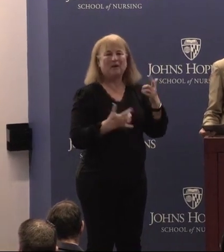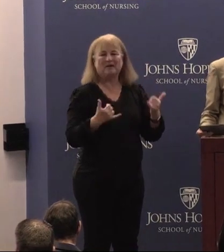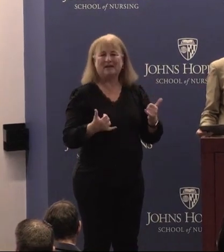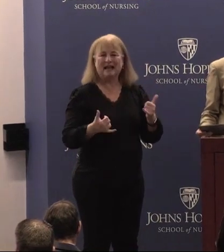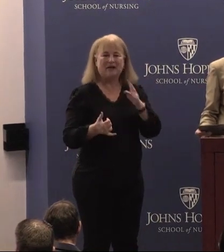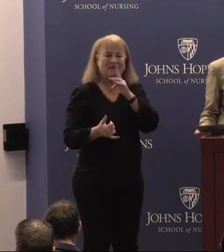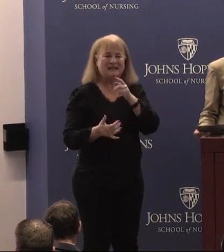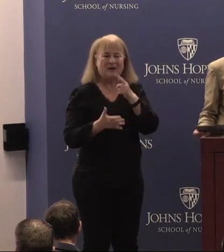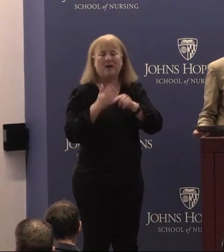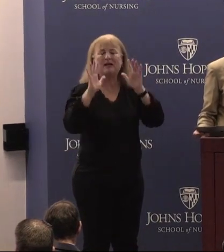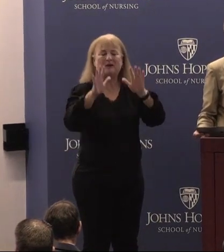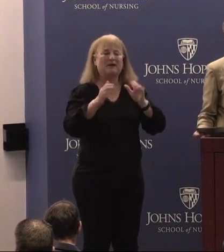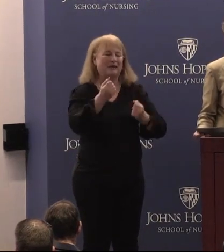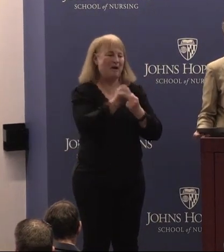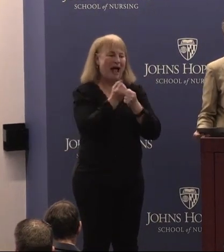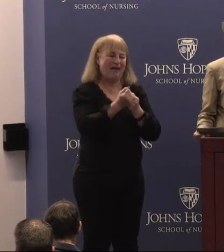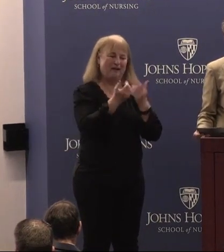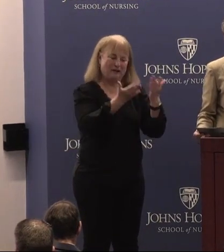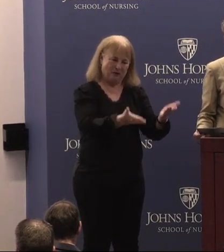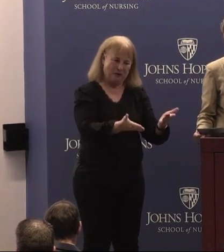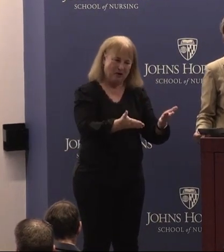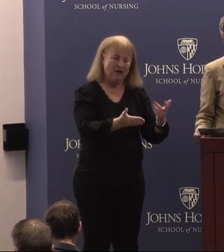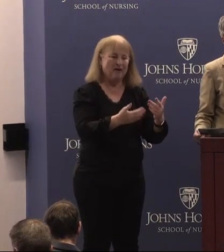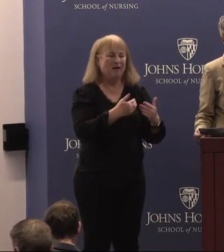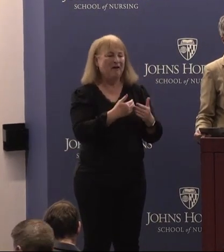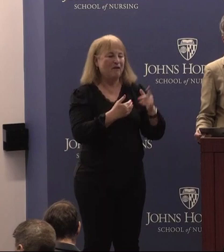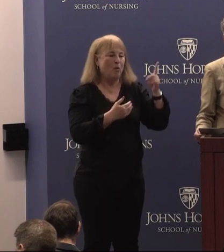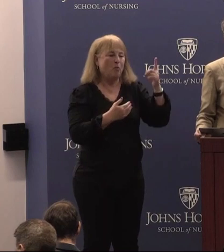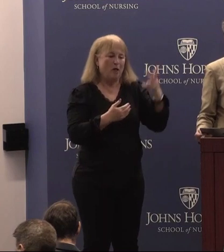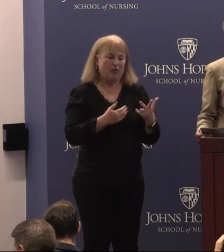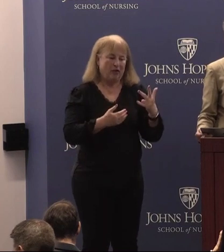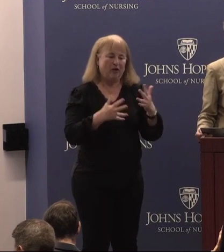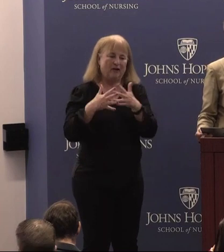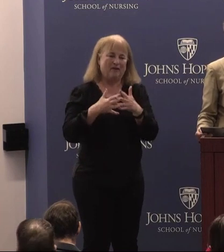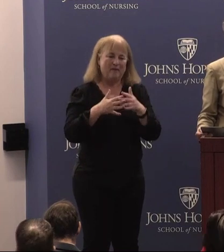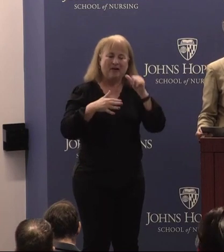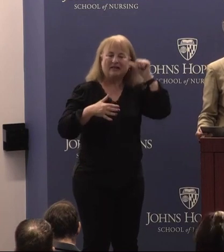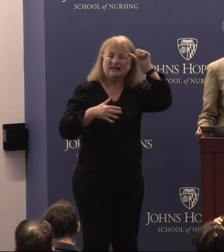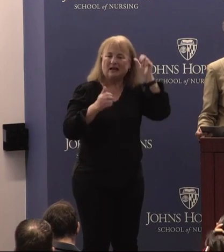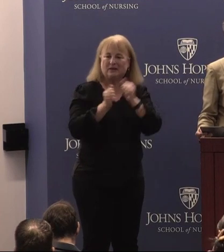what an incredible advocate you are for the nearly one-third of American adults who have disability